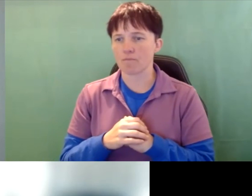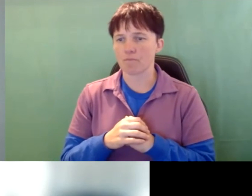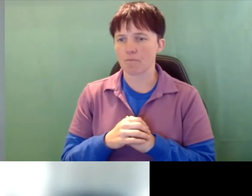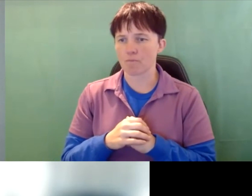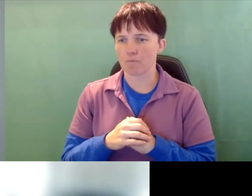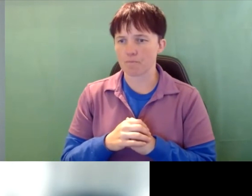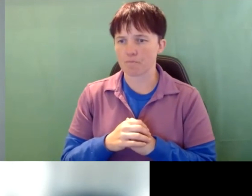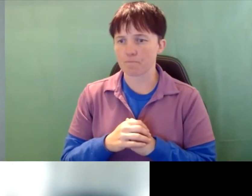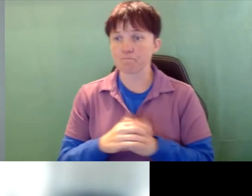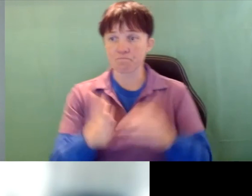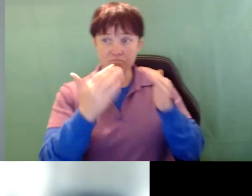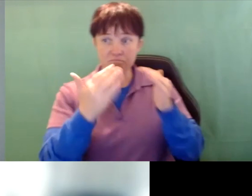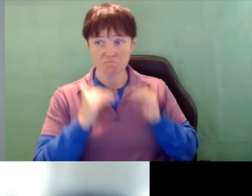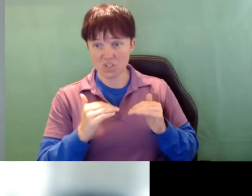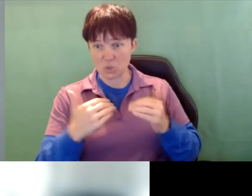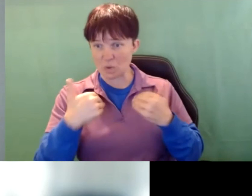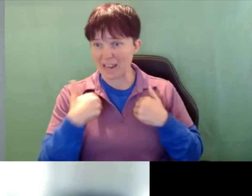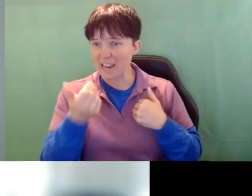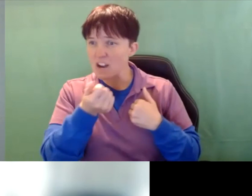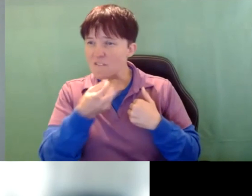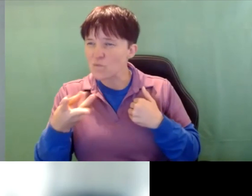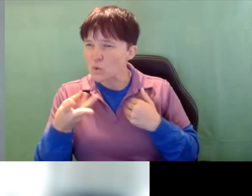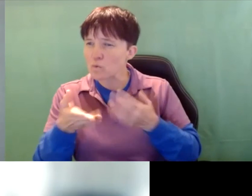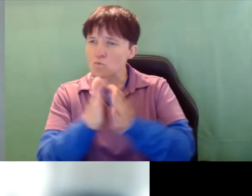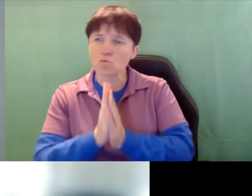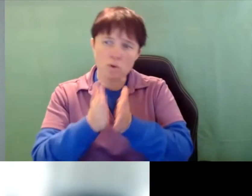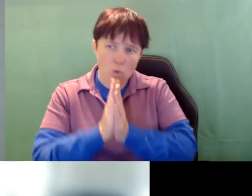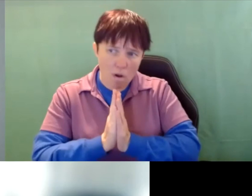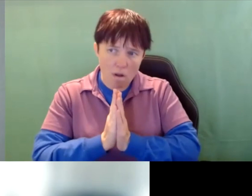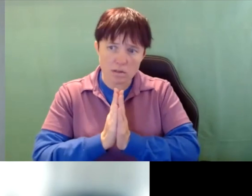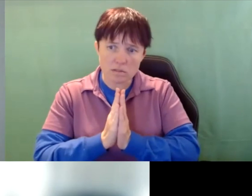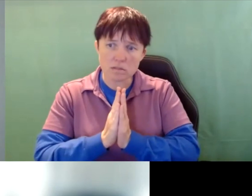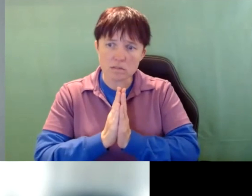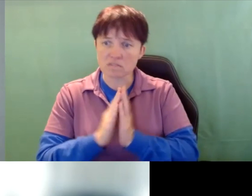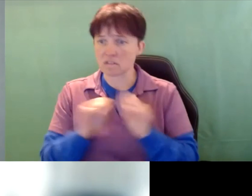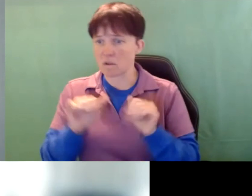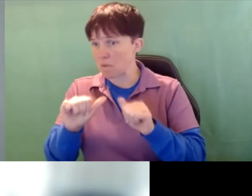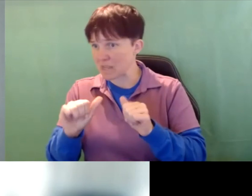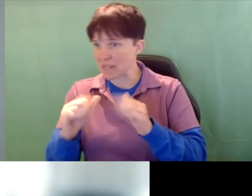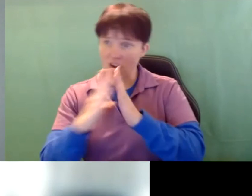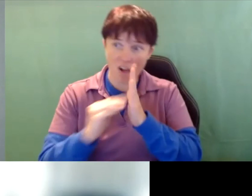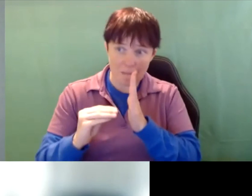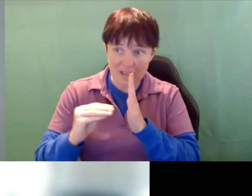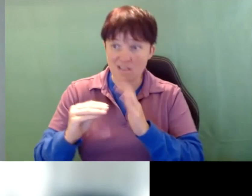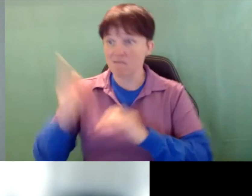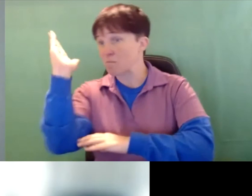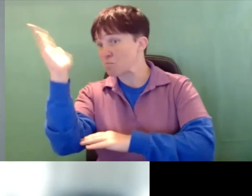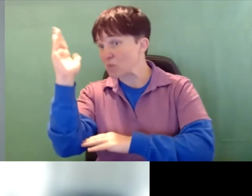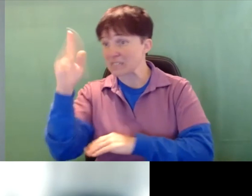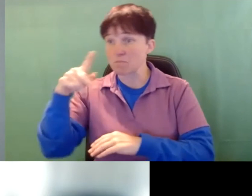Jen Gettelman: And then we did have a couple of requests to possibly get a copy of the presentation slides.